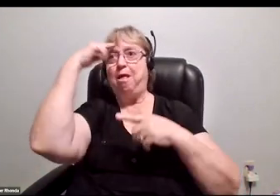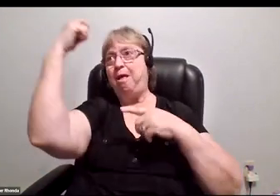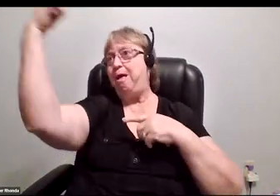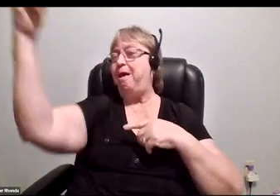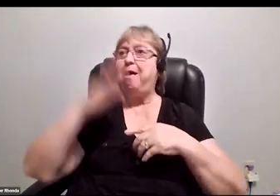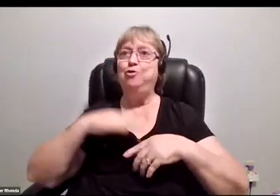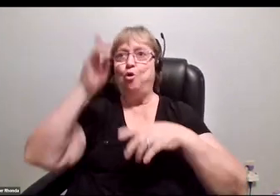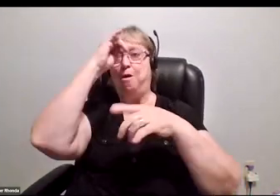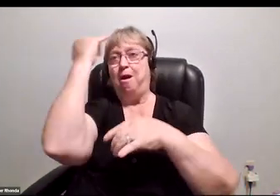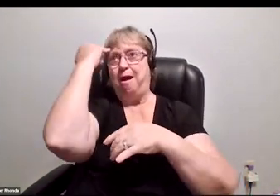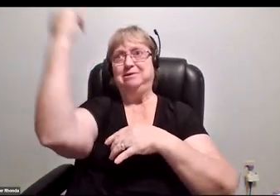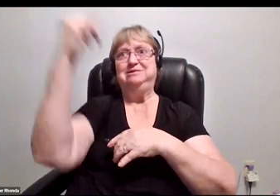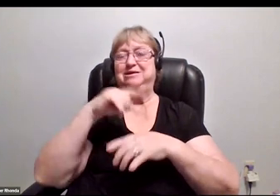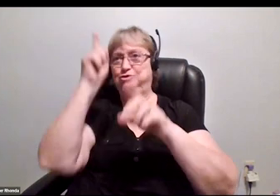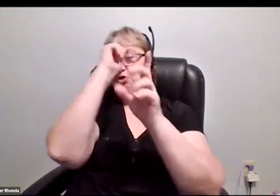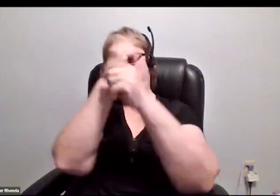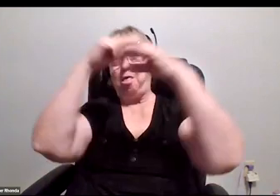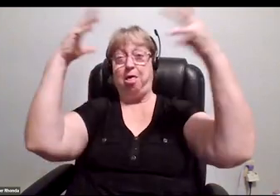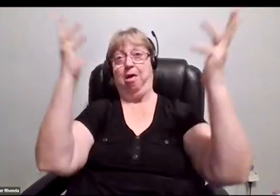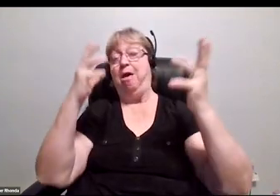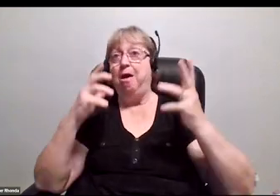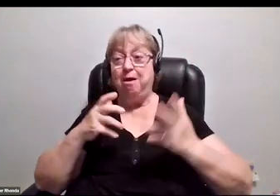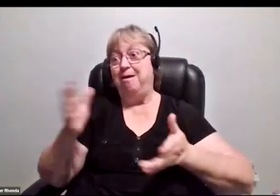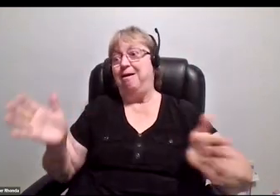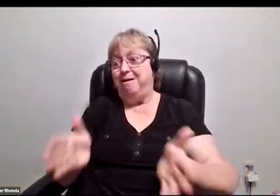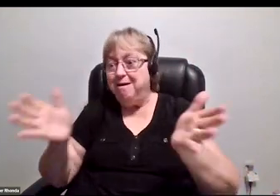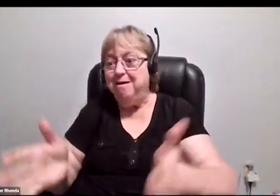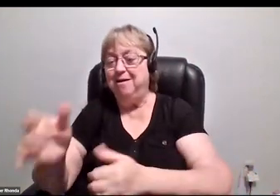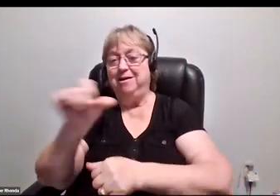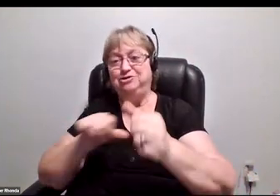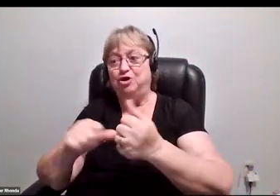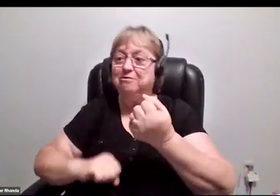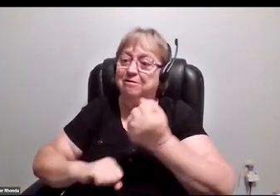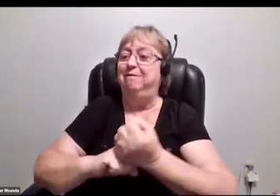add each other to your network, don't feel like you should just be the only one.